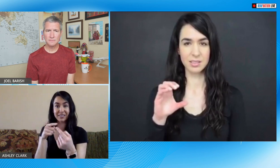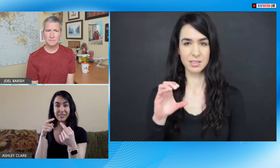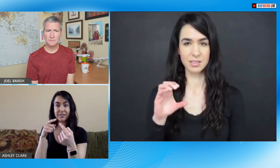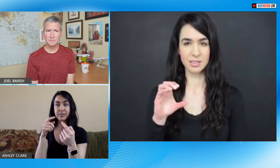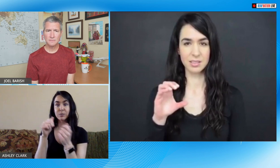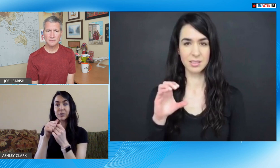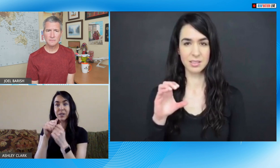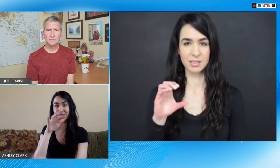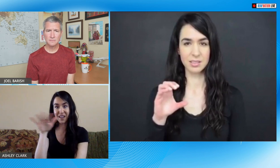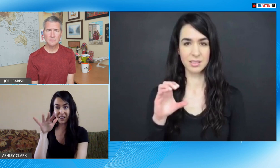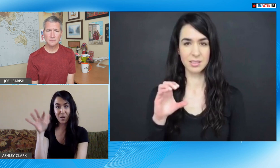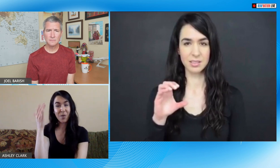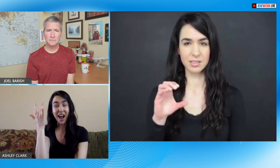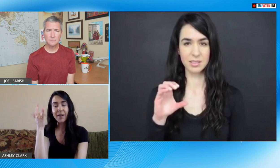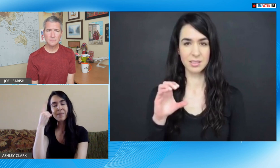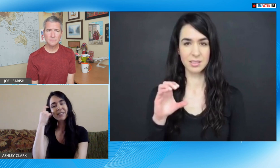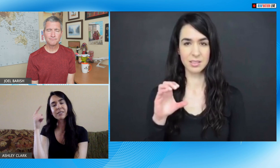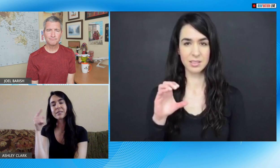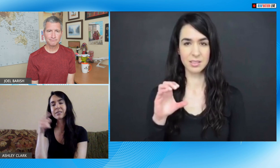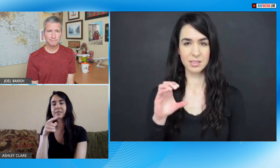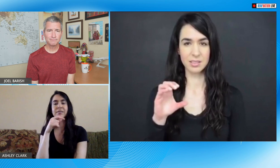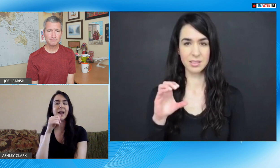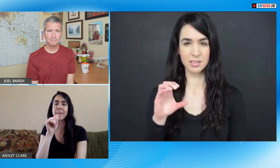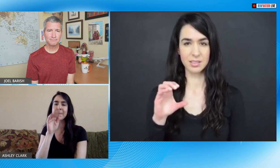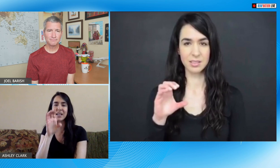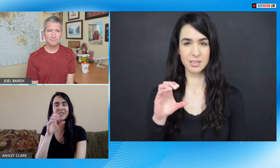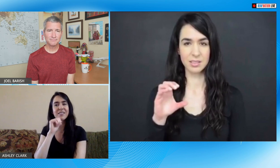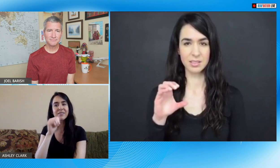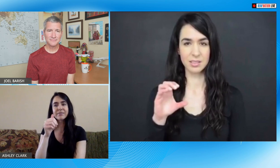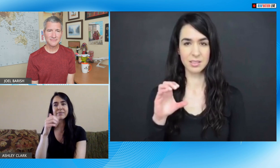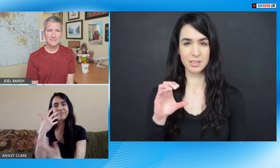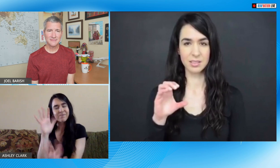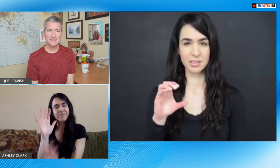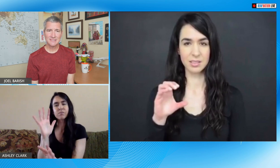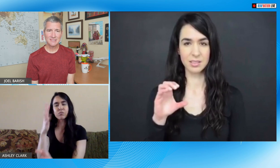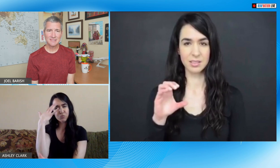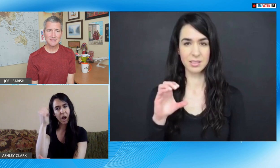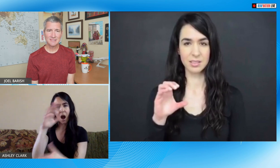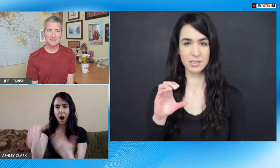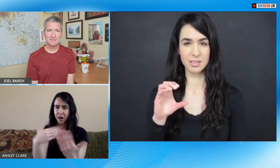I've noticed many hearing people really struggle with thing or spelling